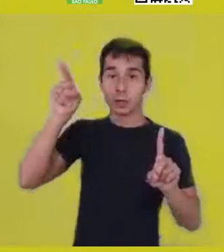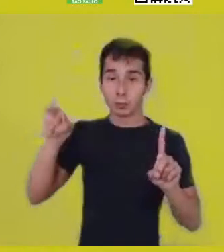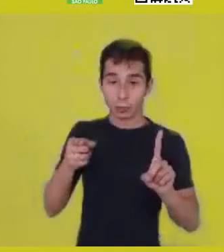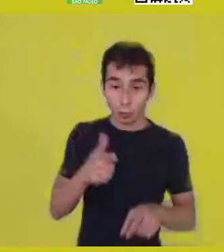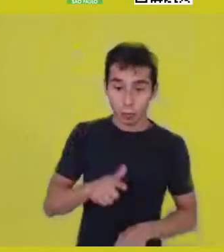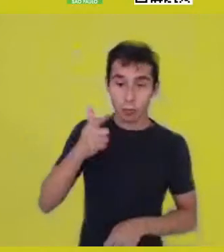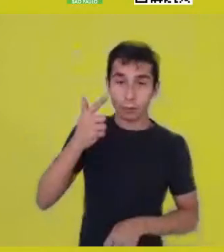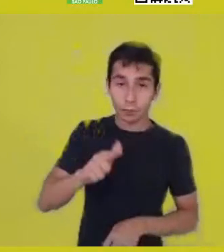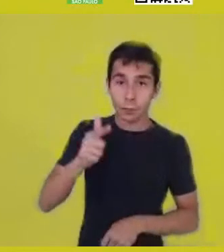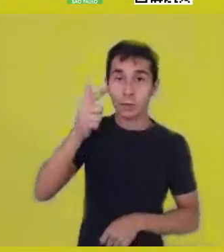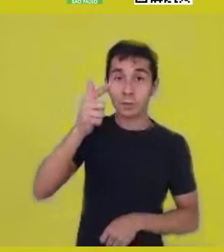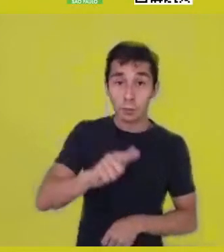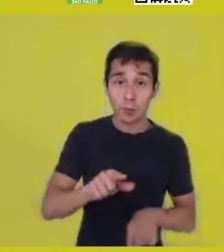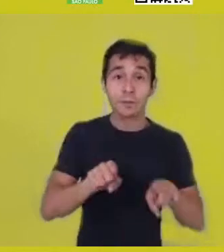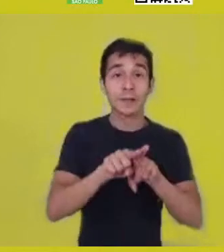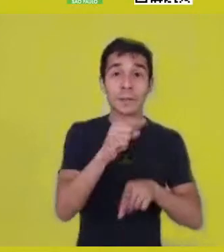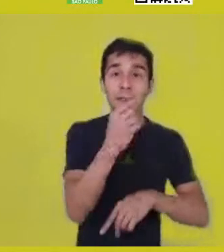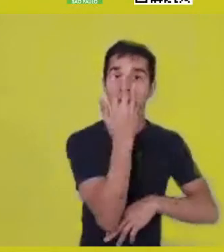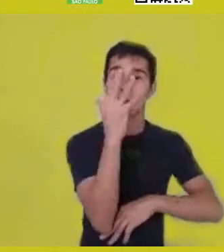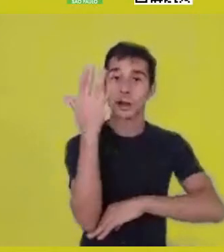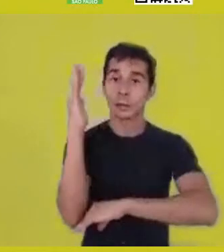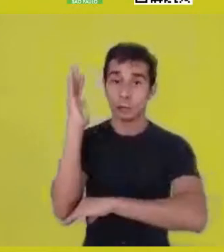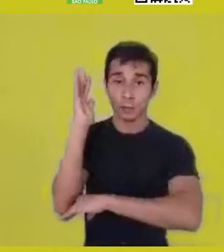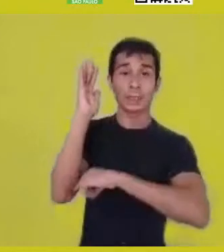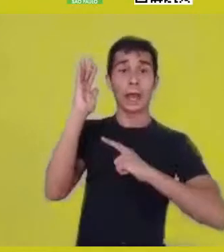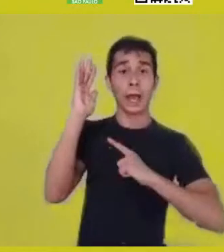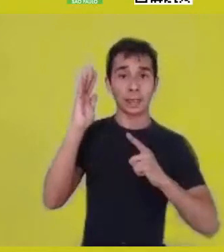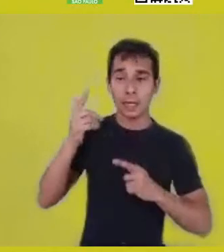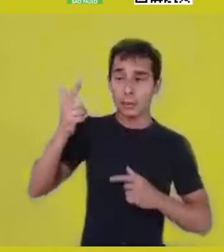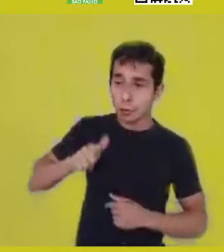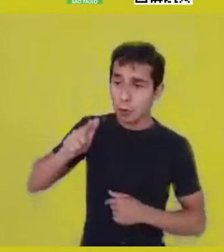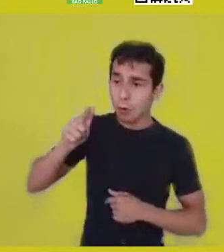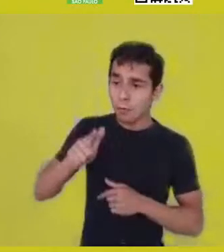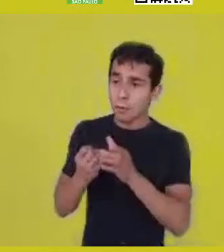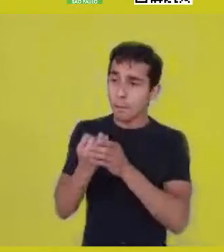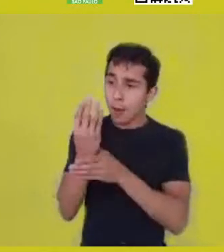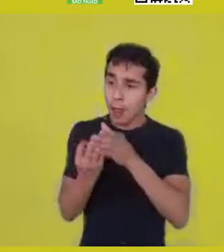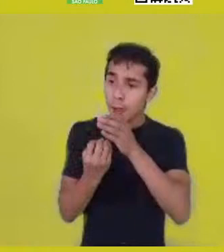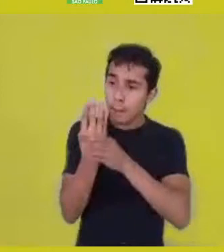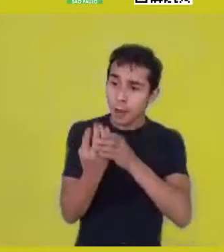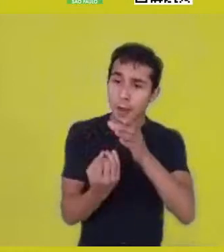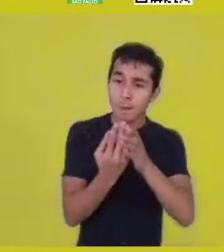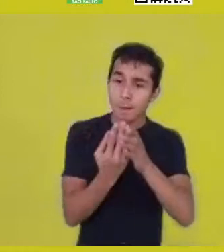So, we are facing a spiritual, philosophical